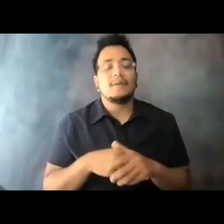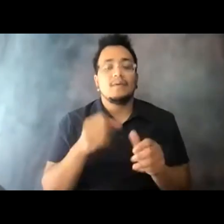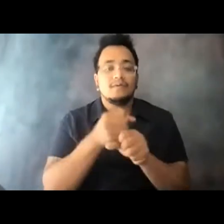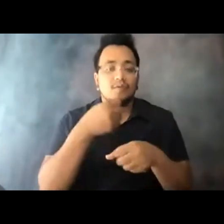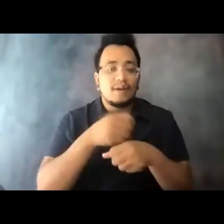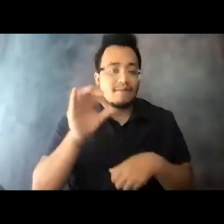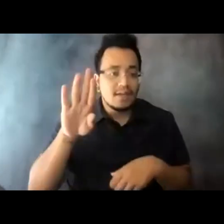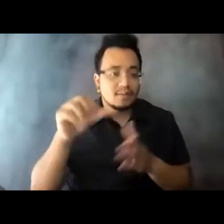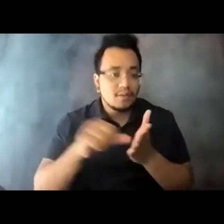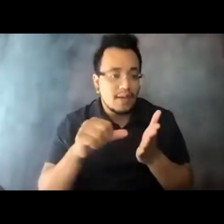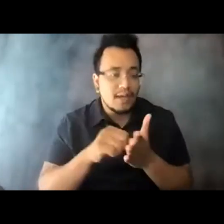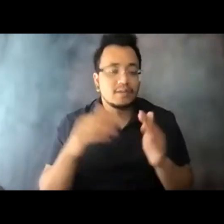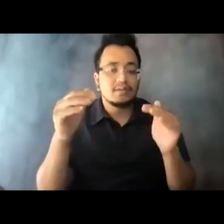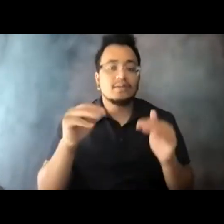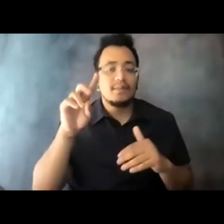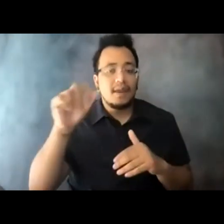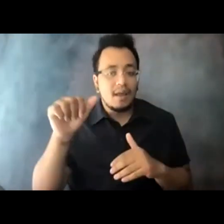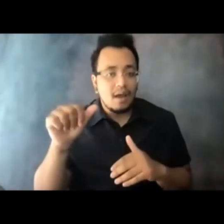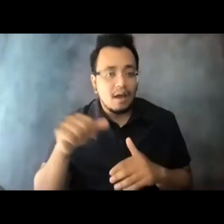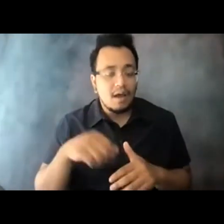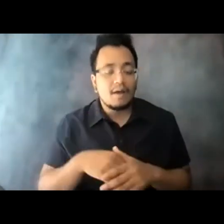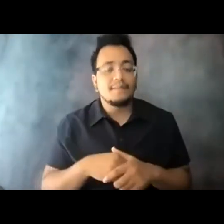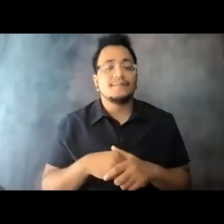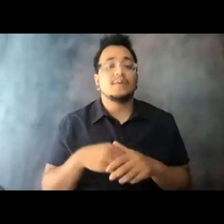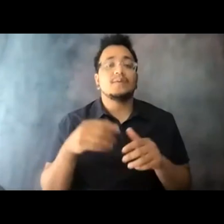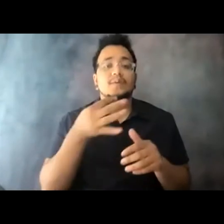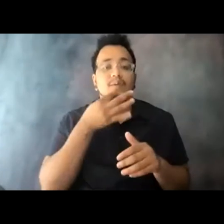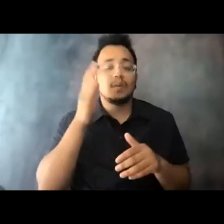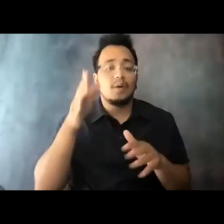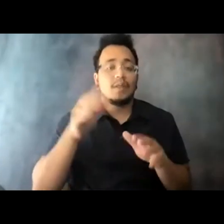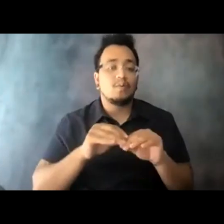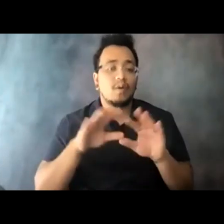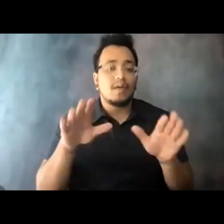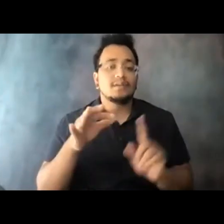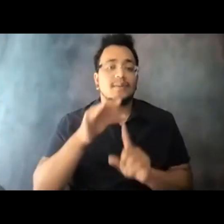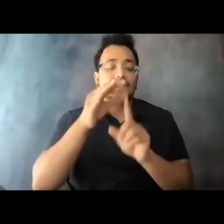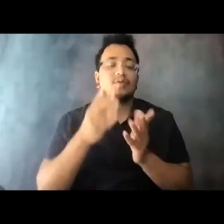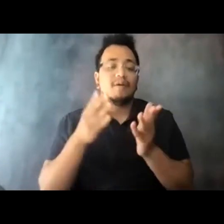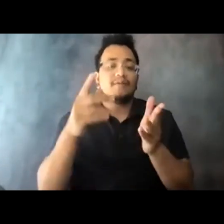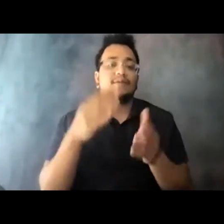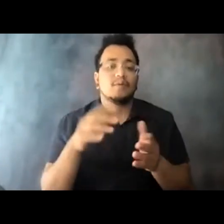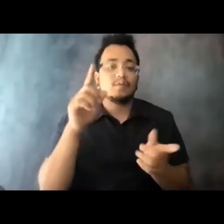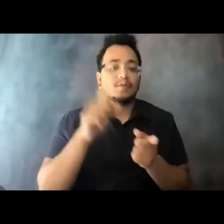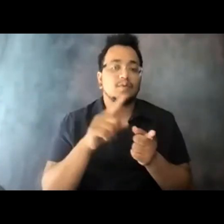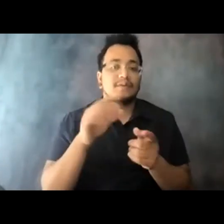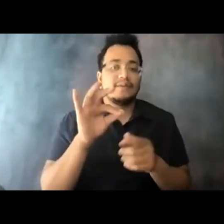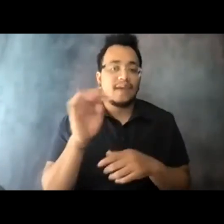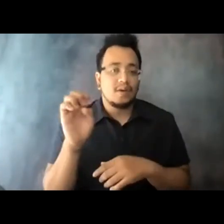pages and media outreach tools for them. 15:14:56 We're about to roll out a special offer to reduce fares on our routes. 15:14:57 We've had the system for years.